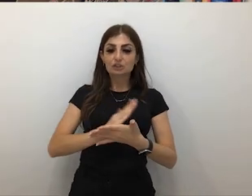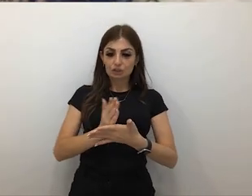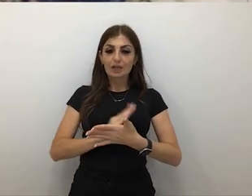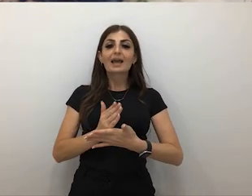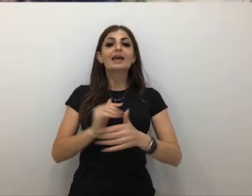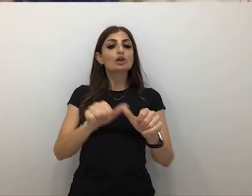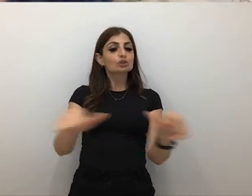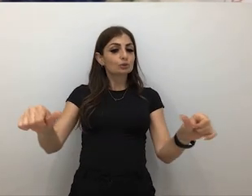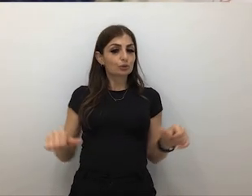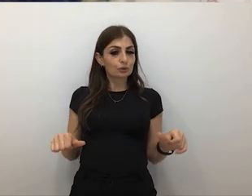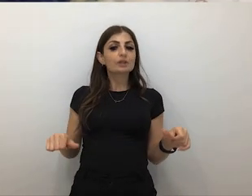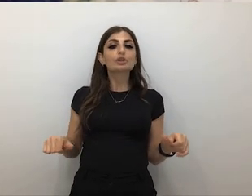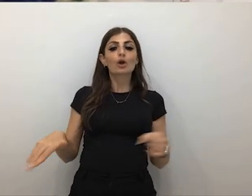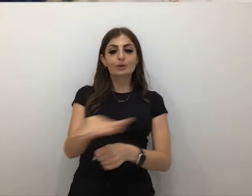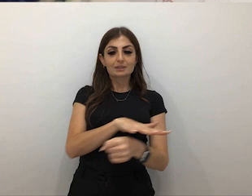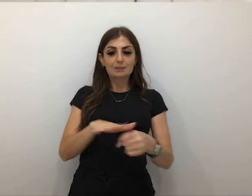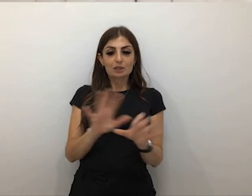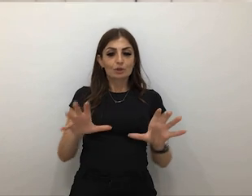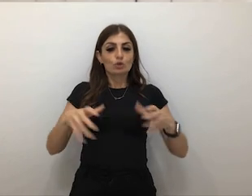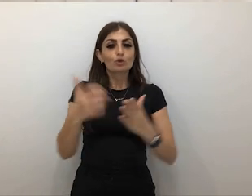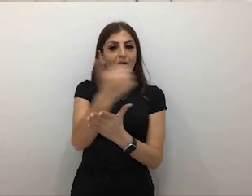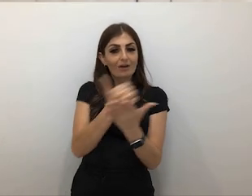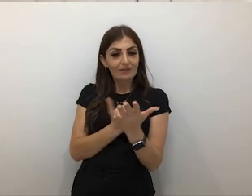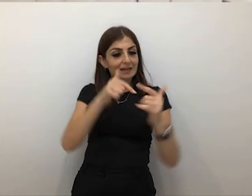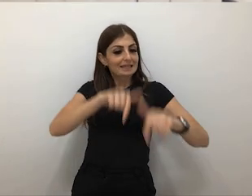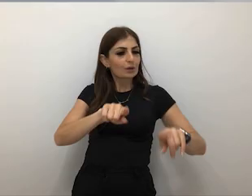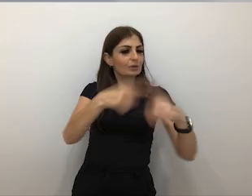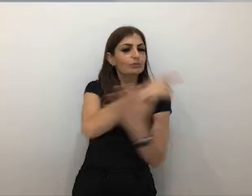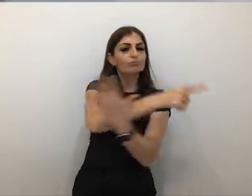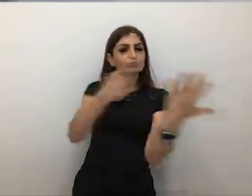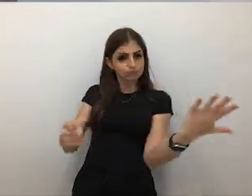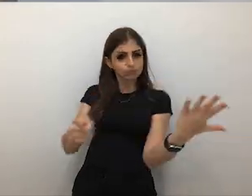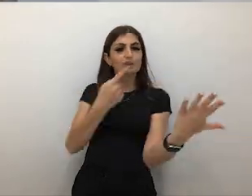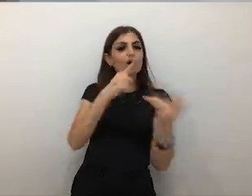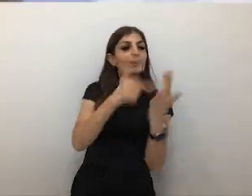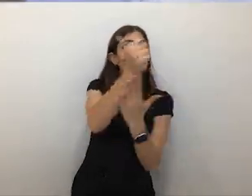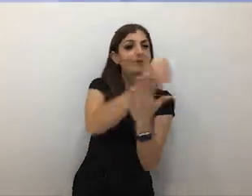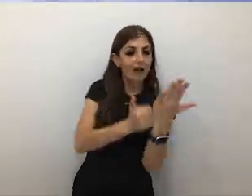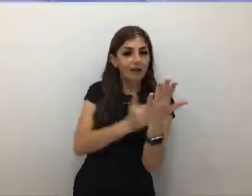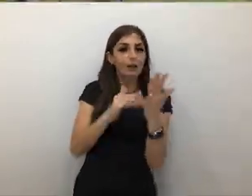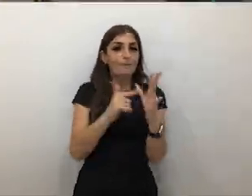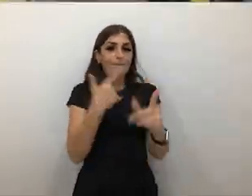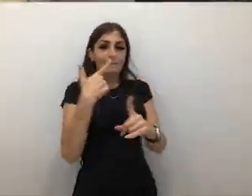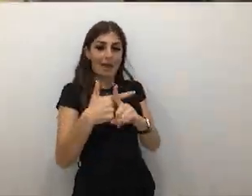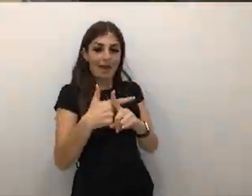a group of artists in here across a lot of different media and areas. Working with Max Brading, who's a digital and interactive artist,